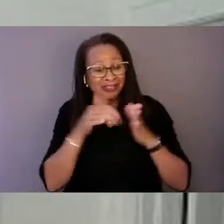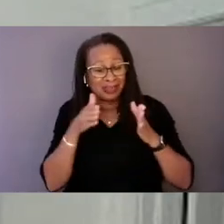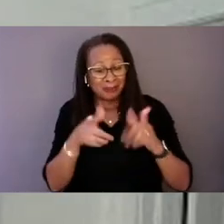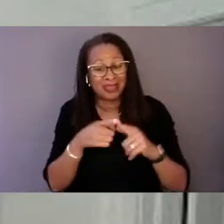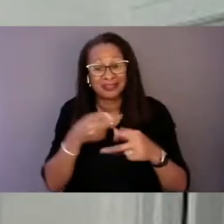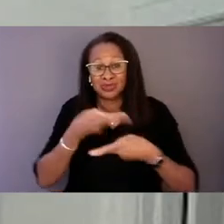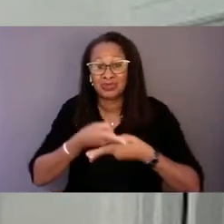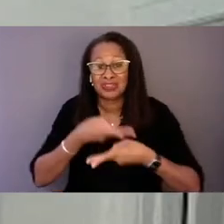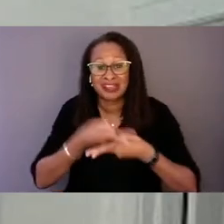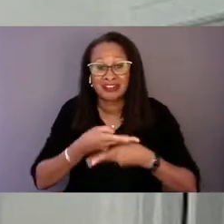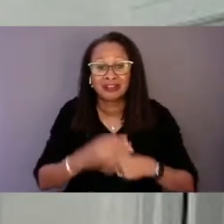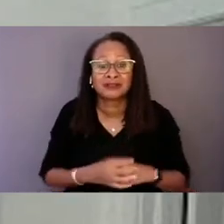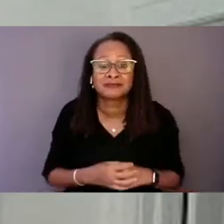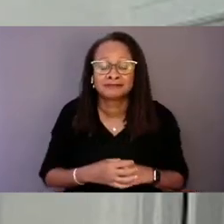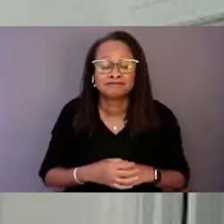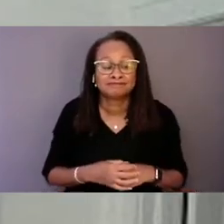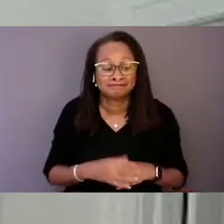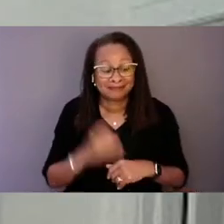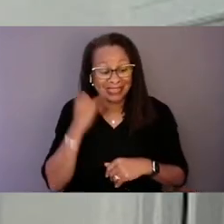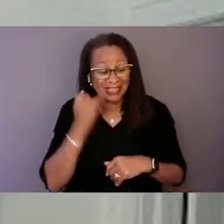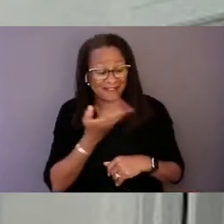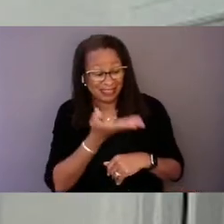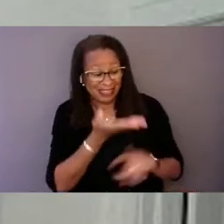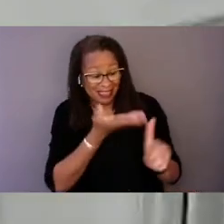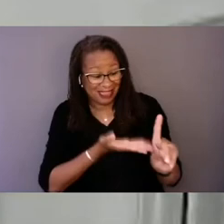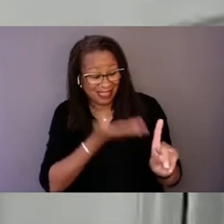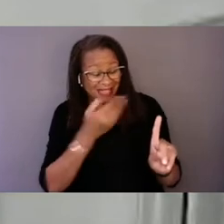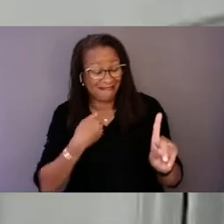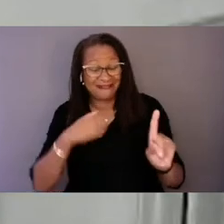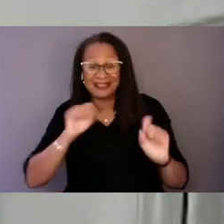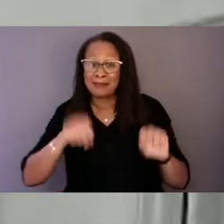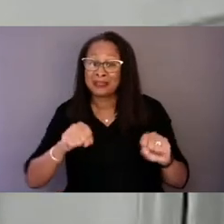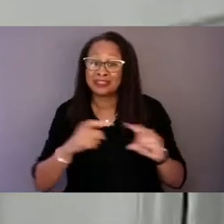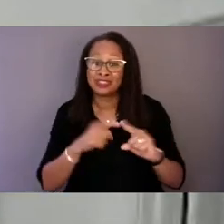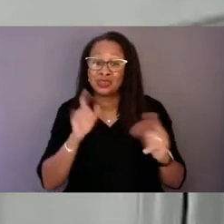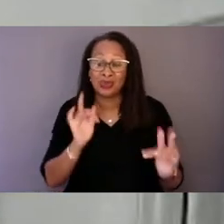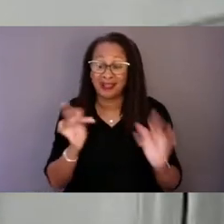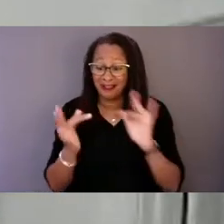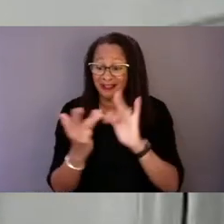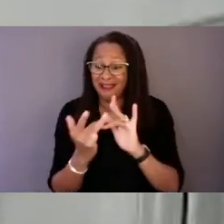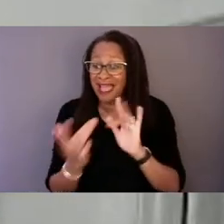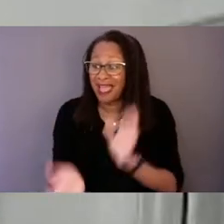If they had the ability to reach out and ask for help,